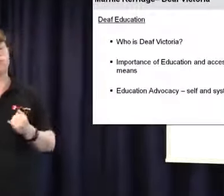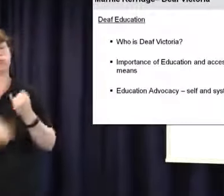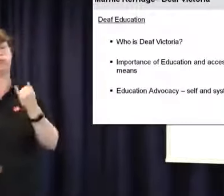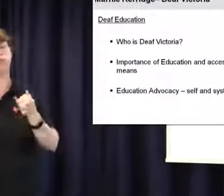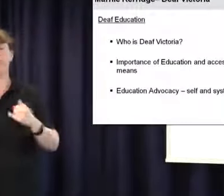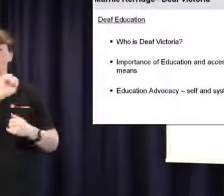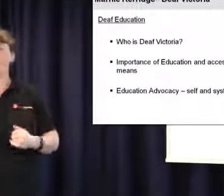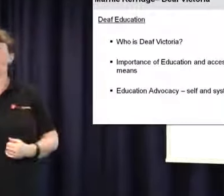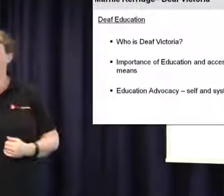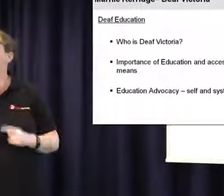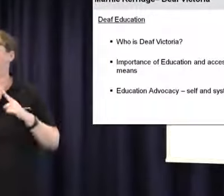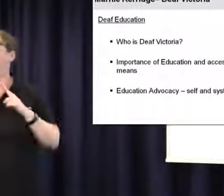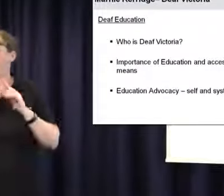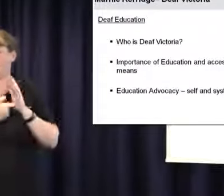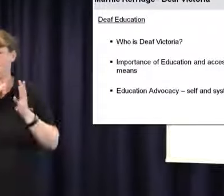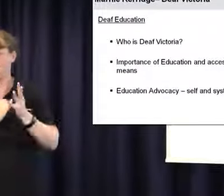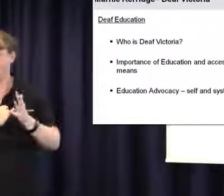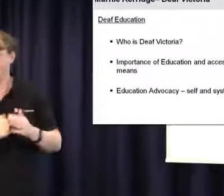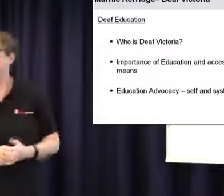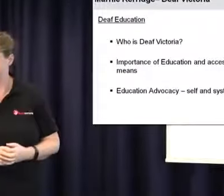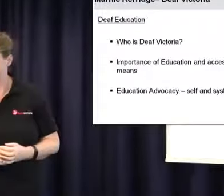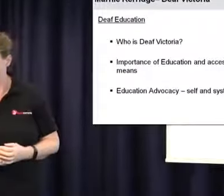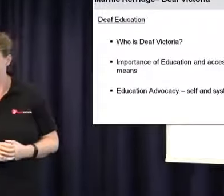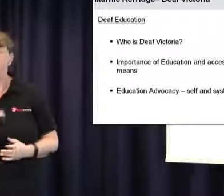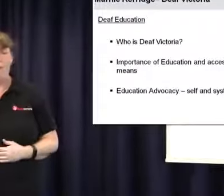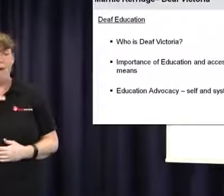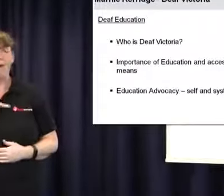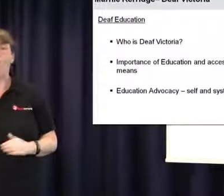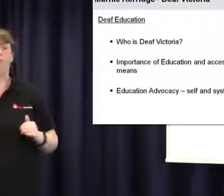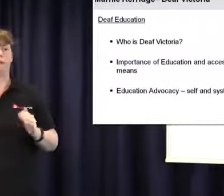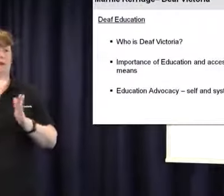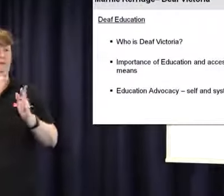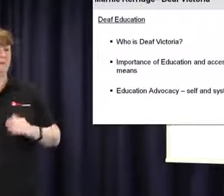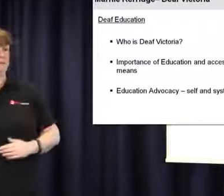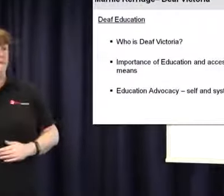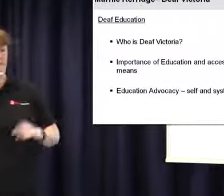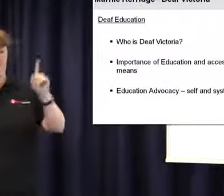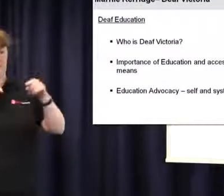health issues, particularly for young deaf people, is a real issue in our community,